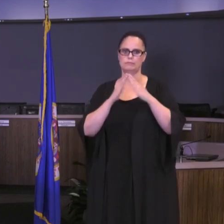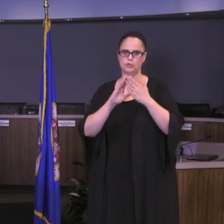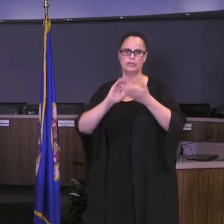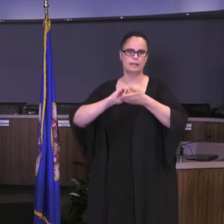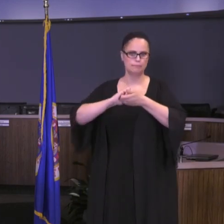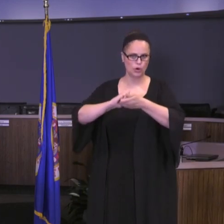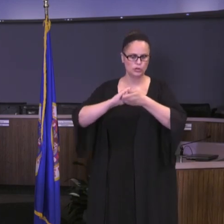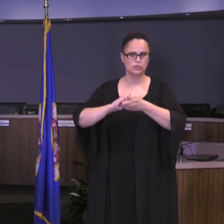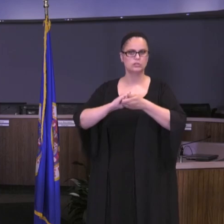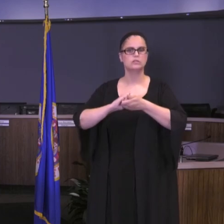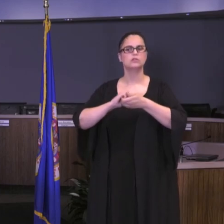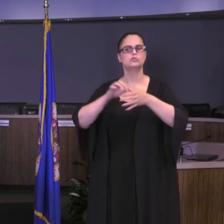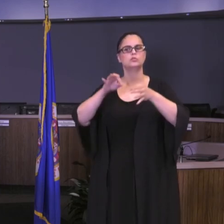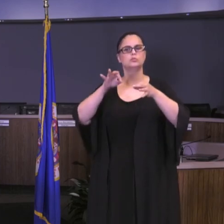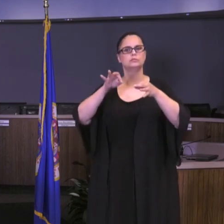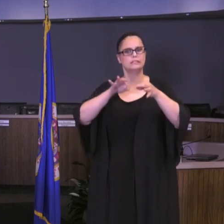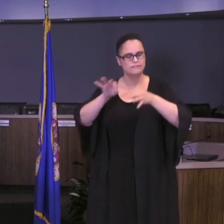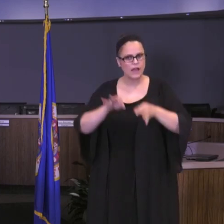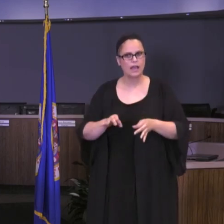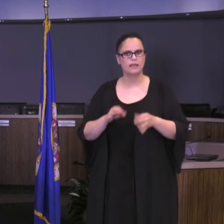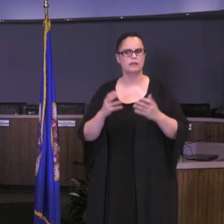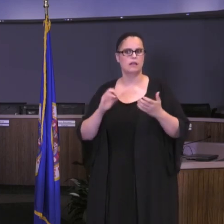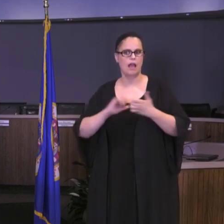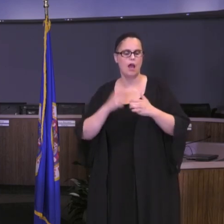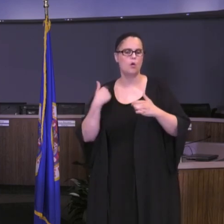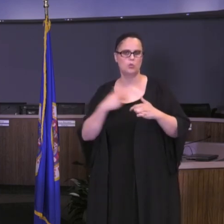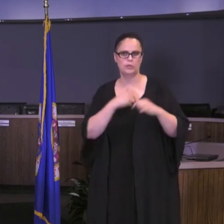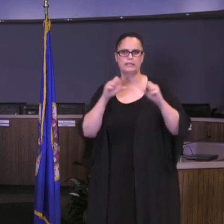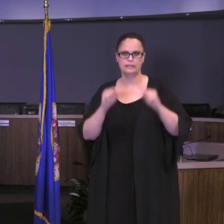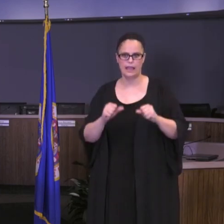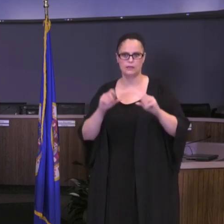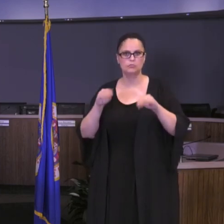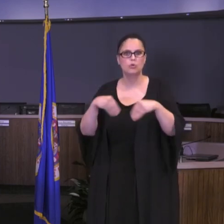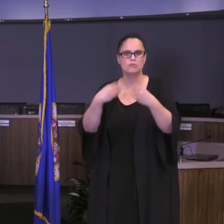what are going to be the reliable ways that we can provide support to families and the students during